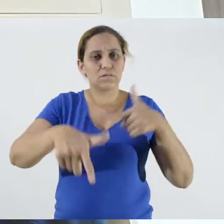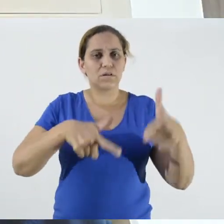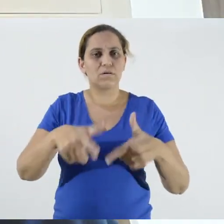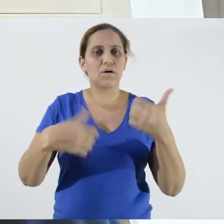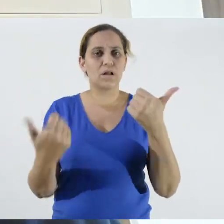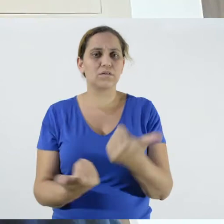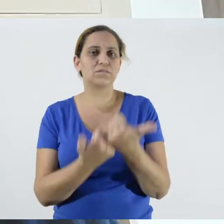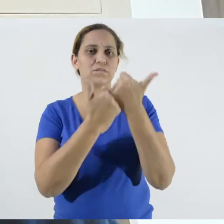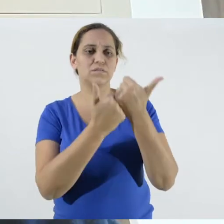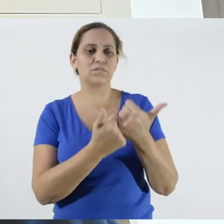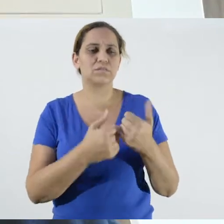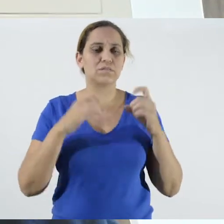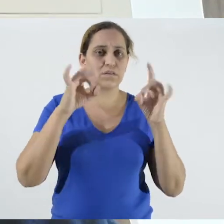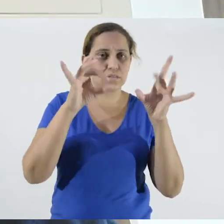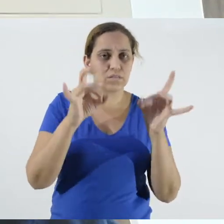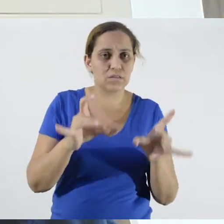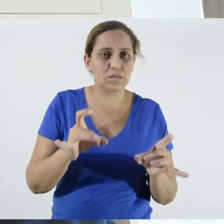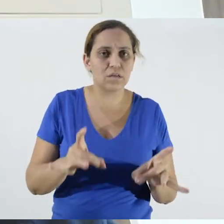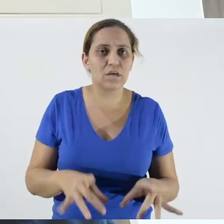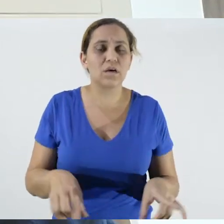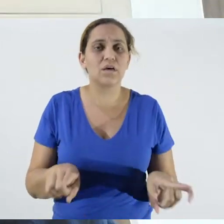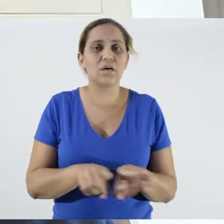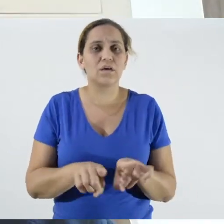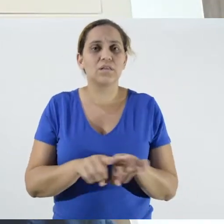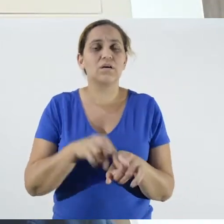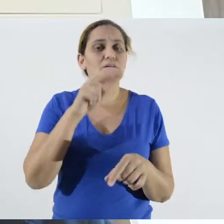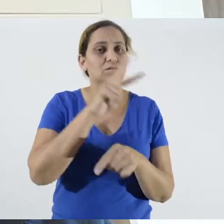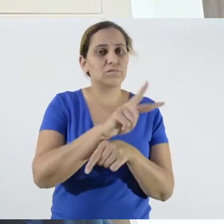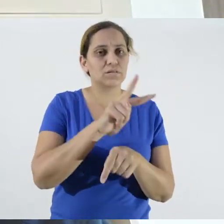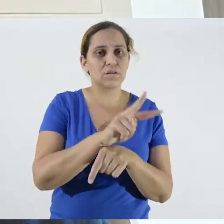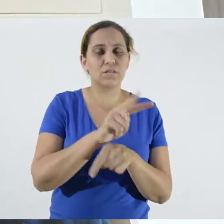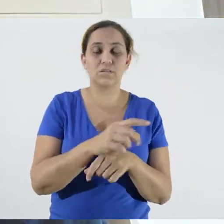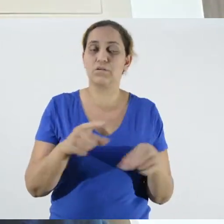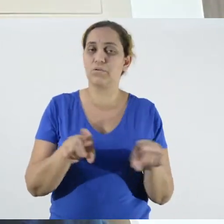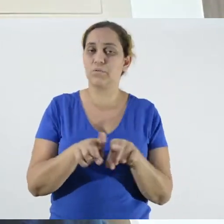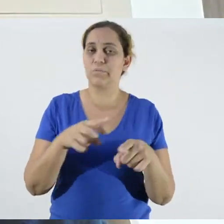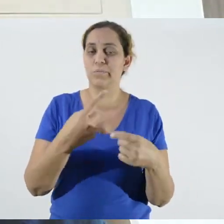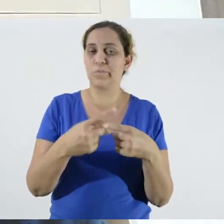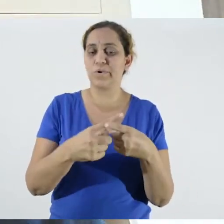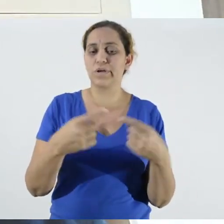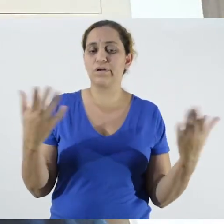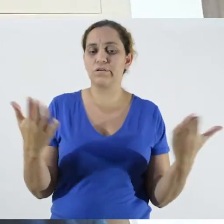because today a large part of rural extension workers is on the